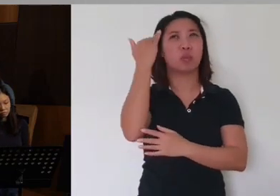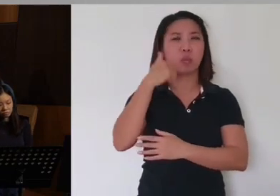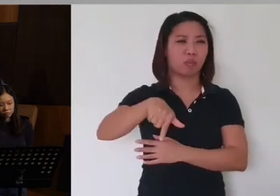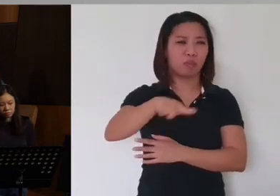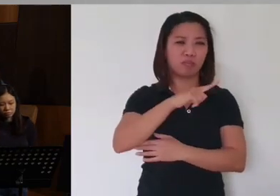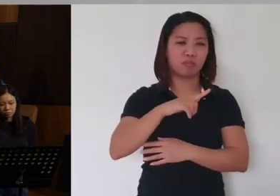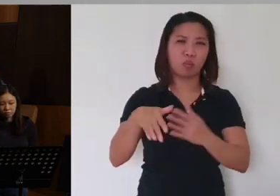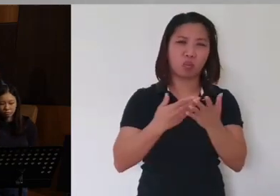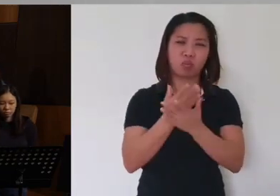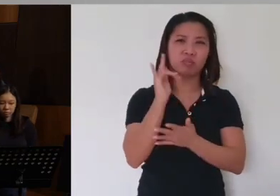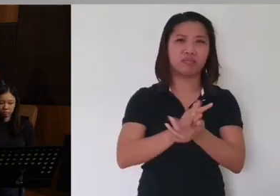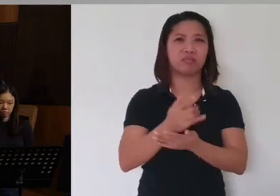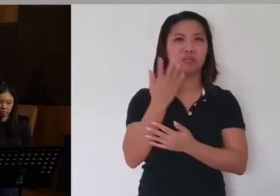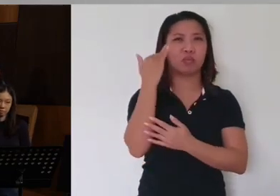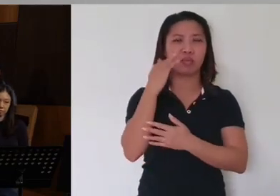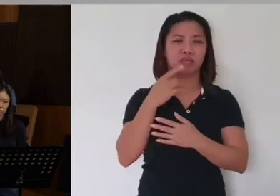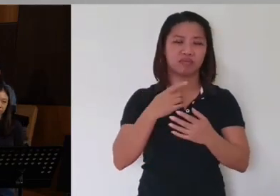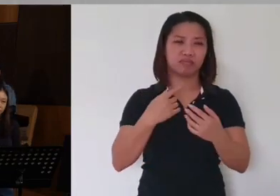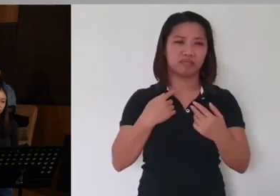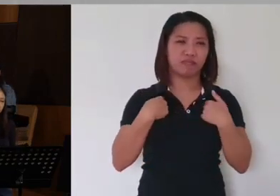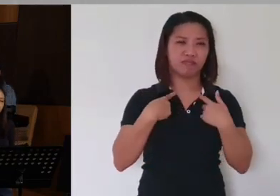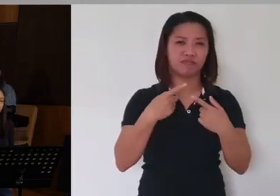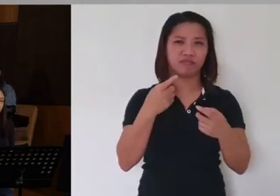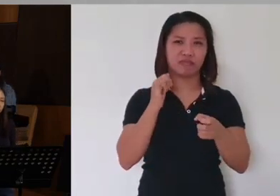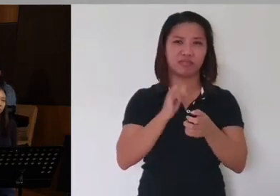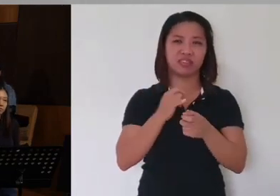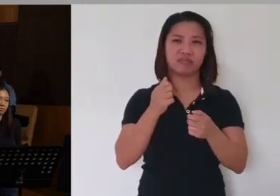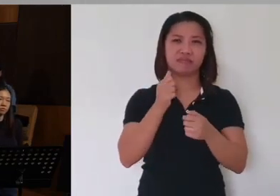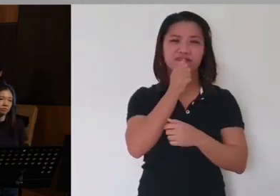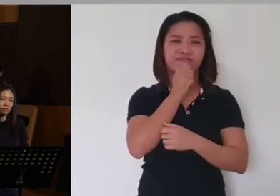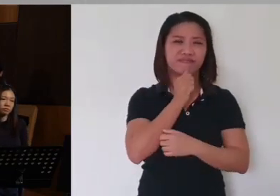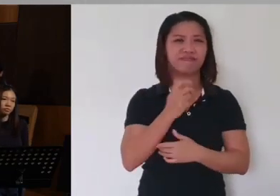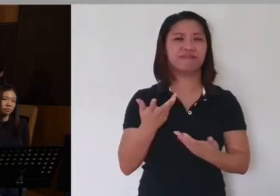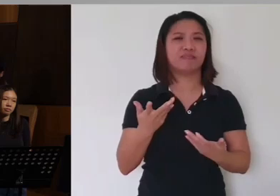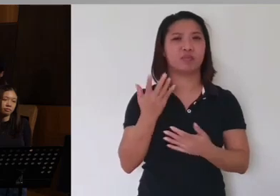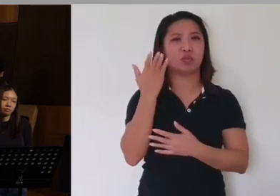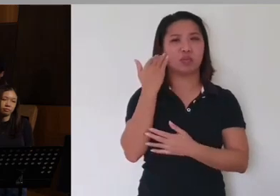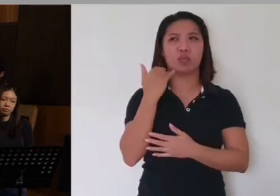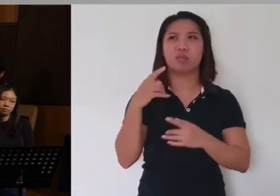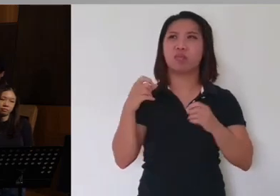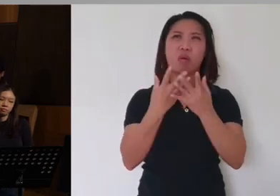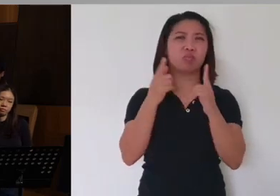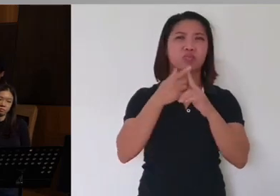through this, why does a good God allow suffering, how do we praise God,